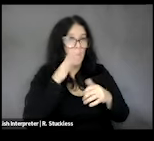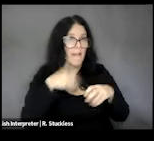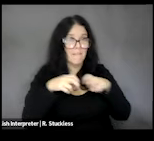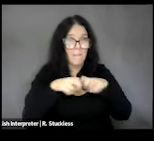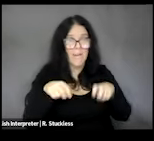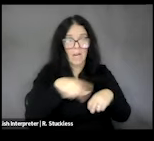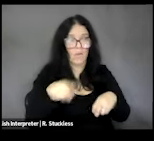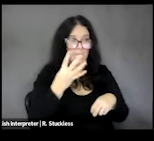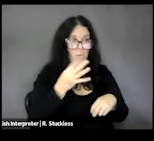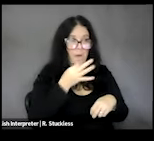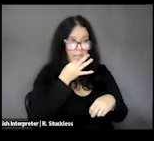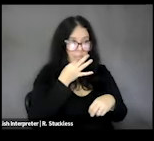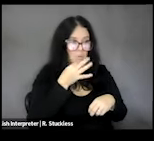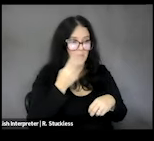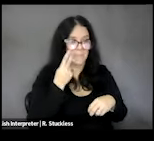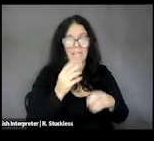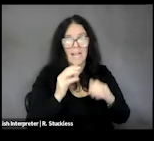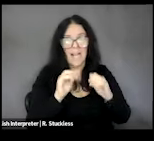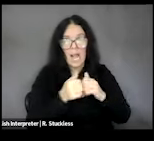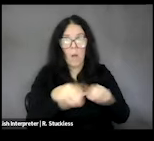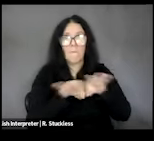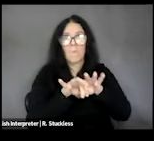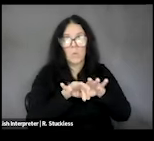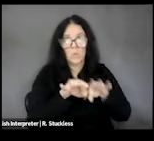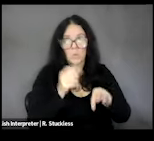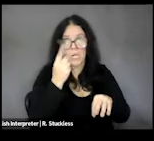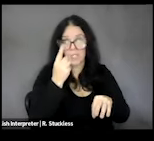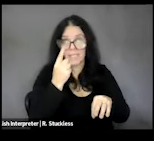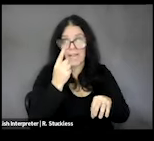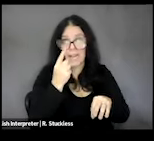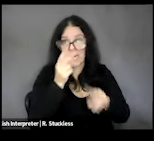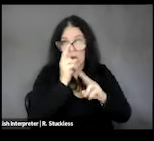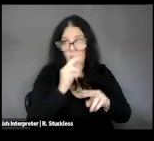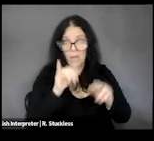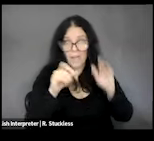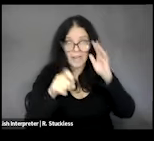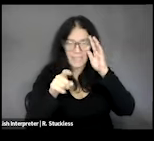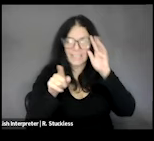experts on how important it is to understand and honor those needs as a disabled body moves through